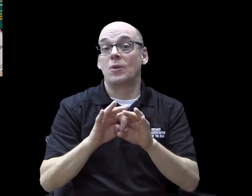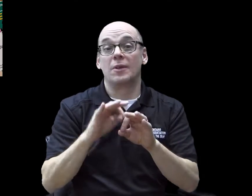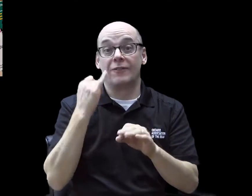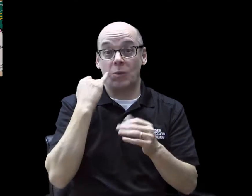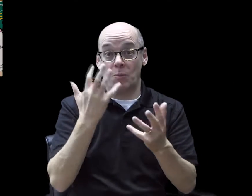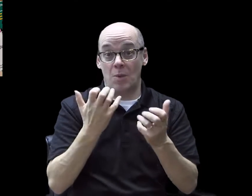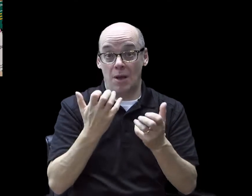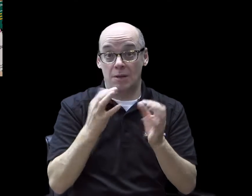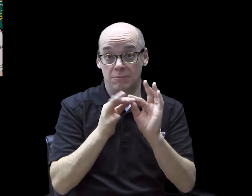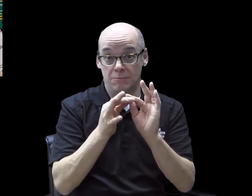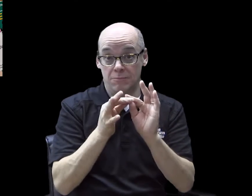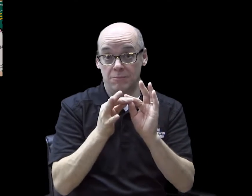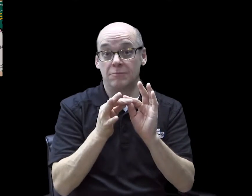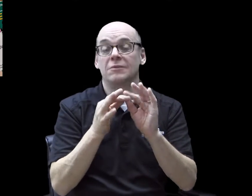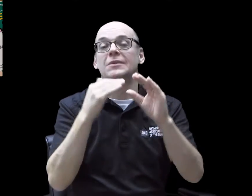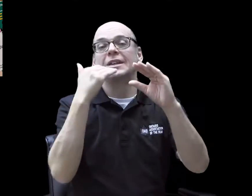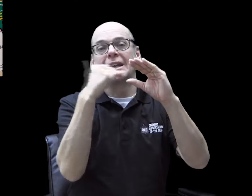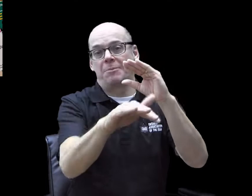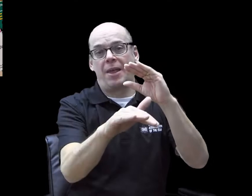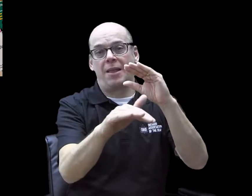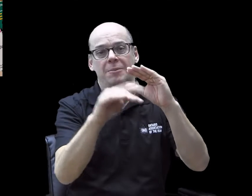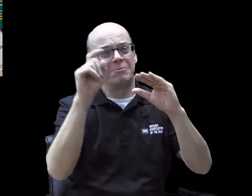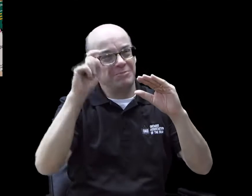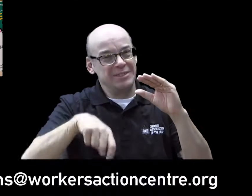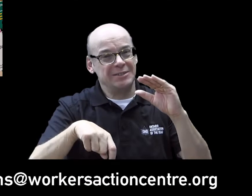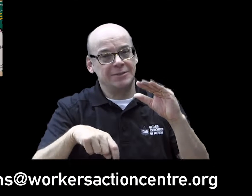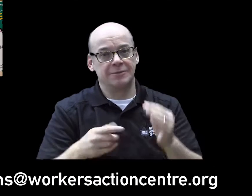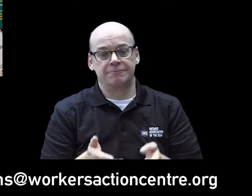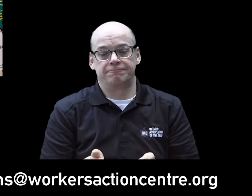If you want an interpreter, please email: